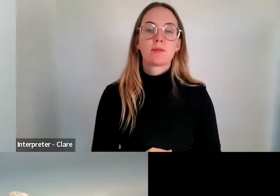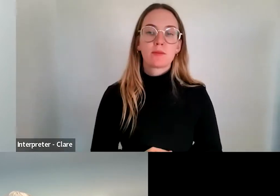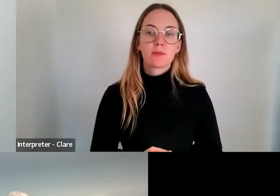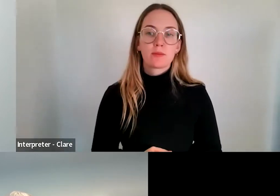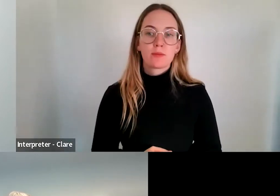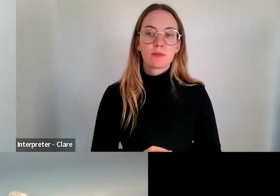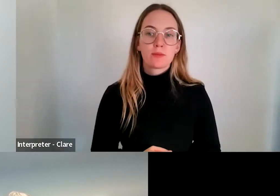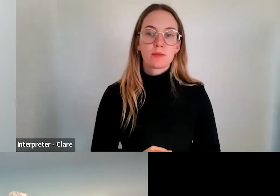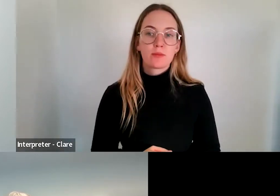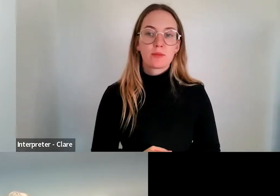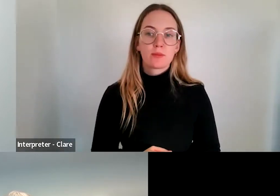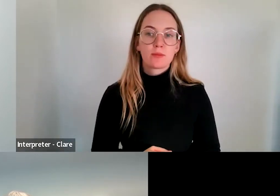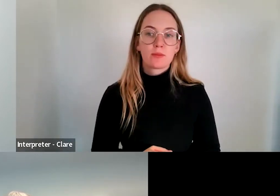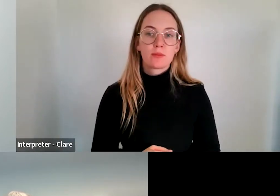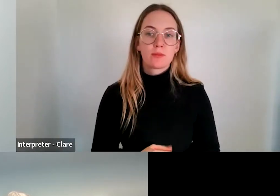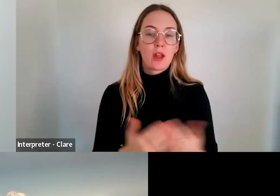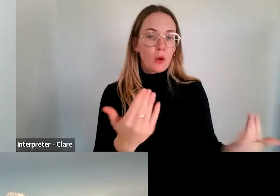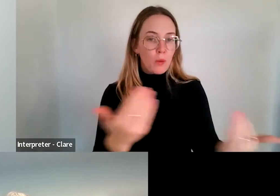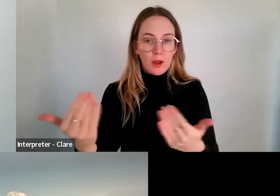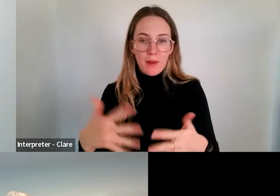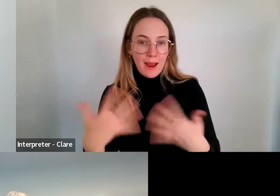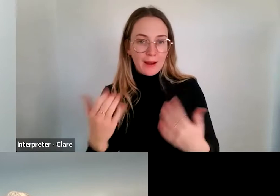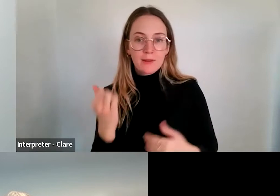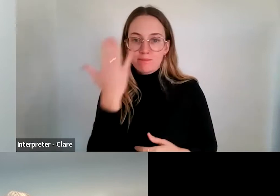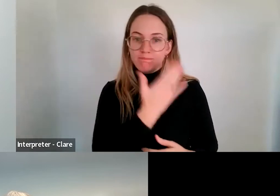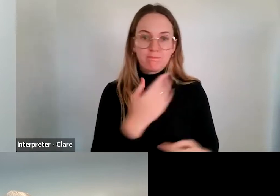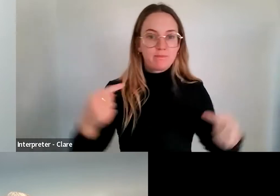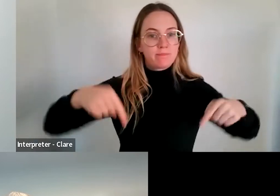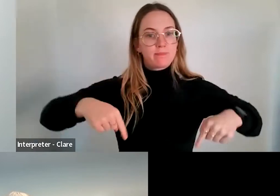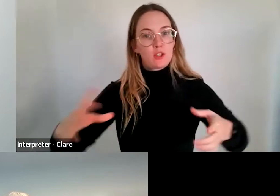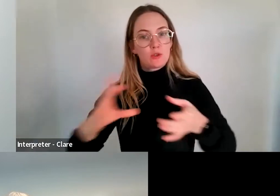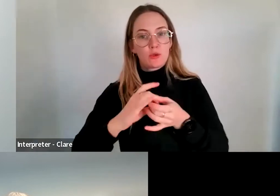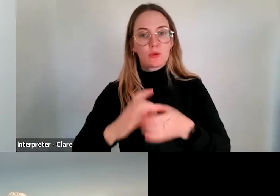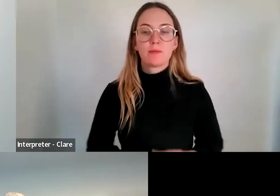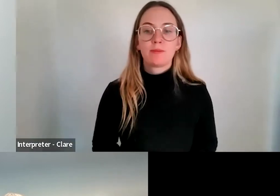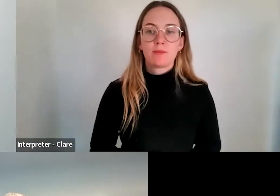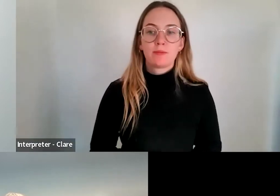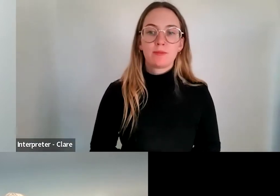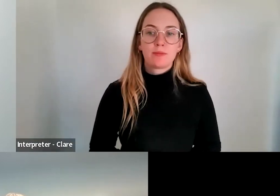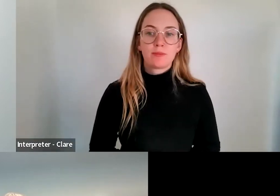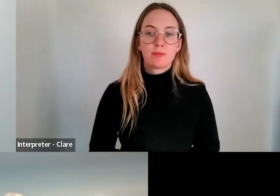and I certainly welcome any First Nations people joining us today on this webinar, and thank you for your